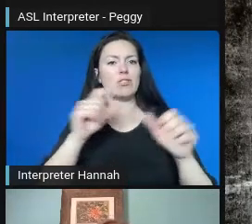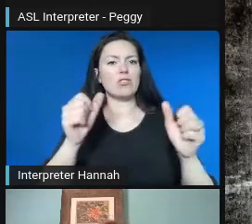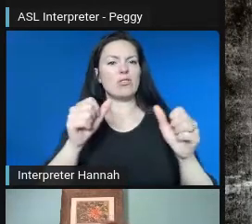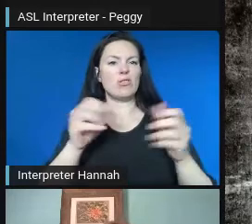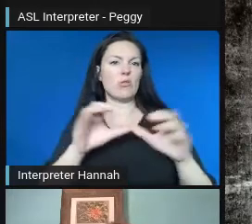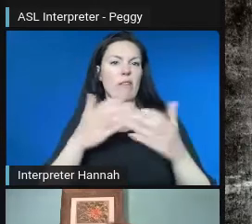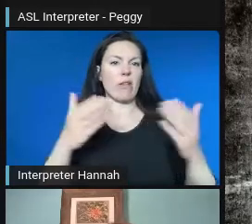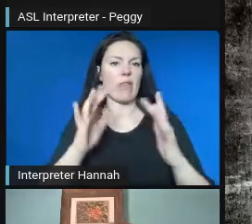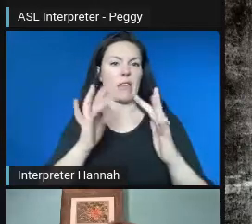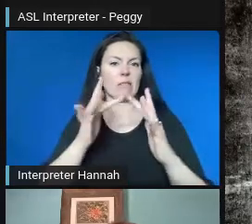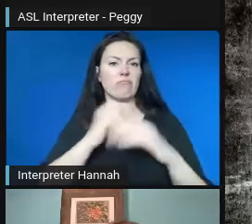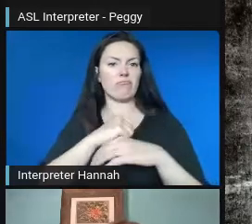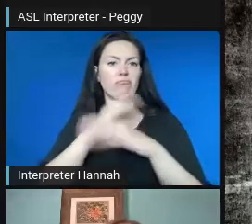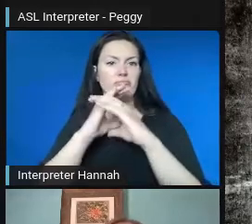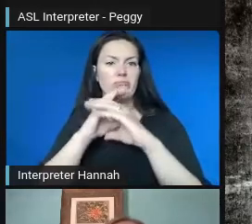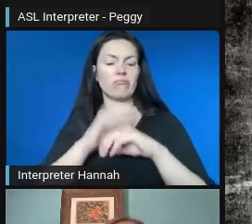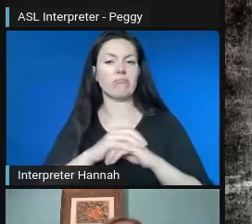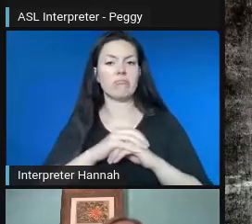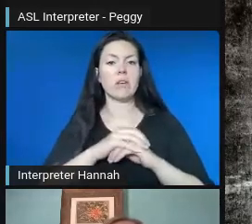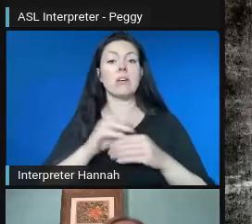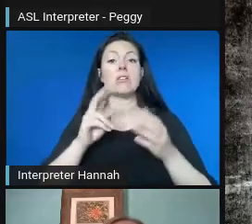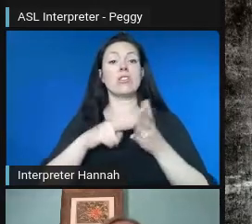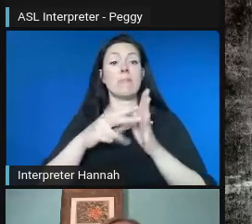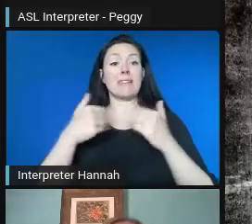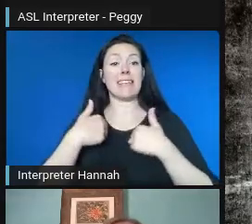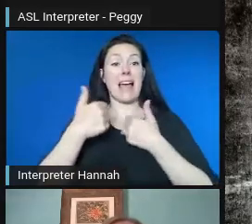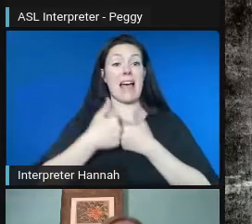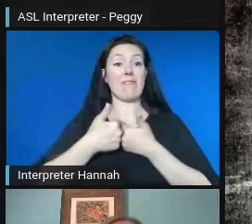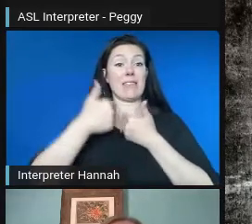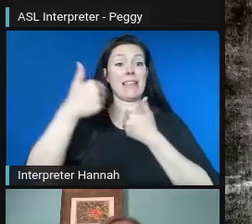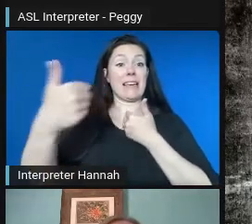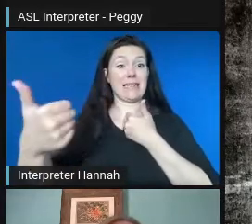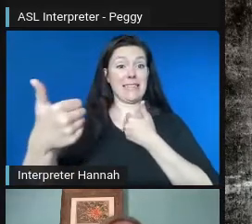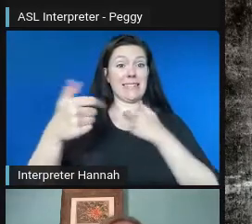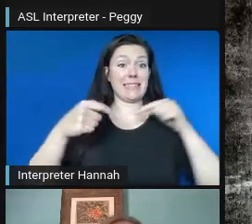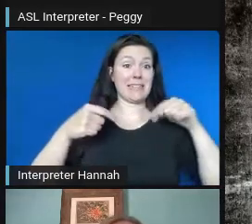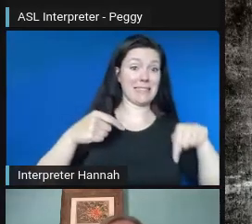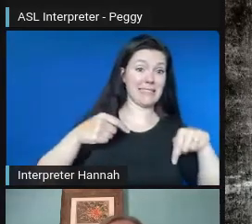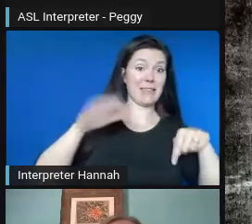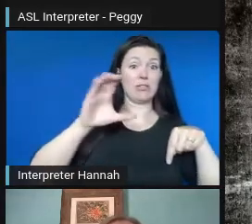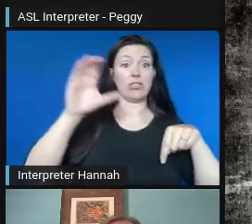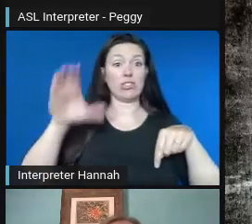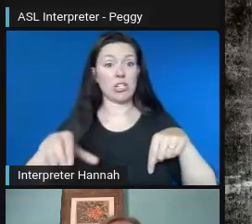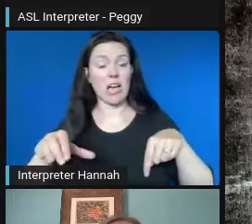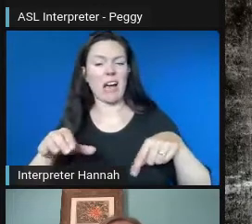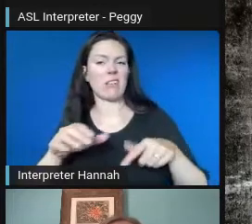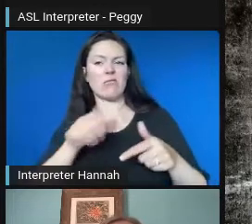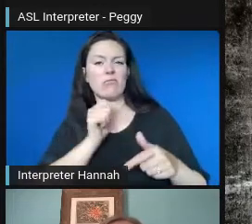And so having that distance between us wasn't necessarily a huge barrier.